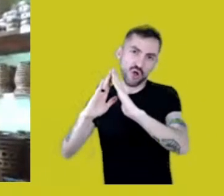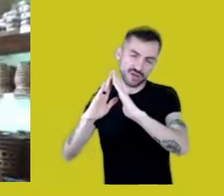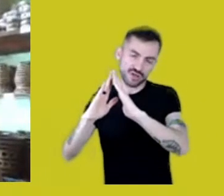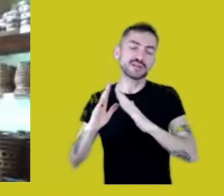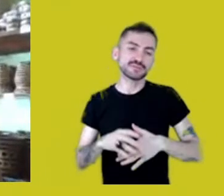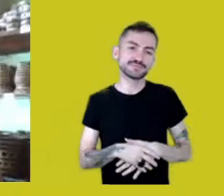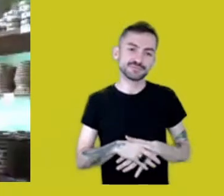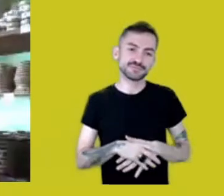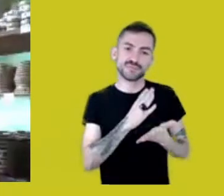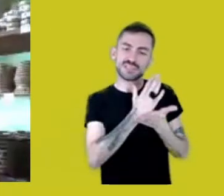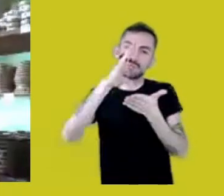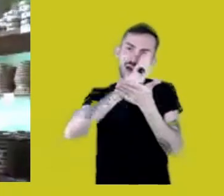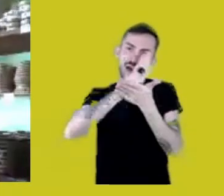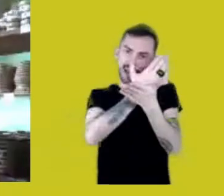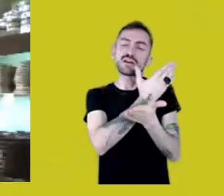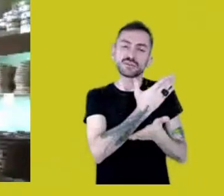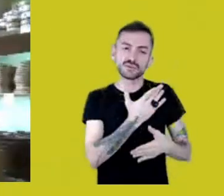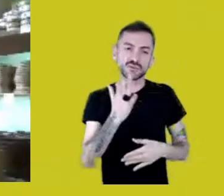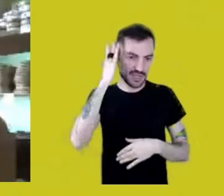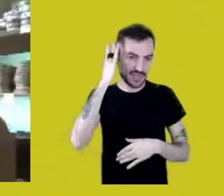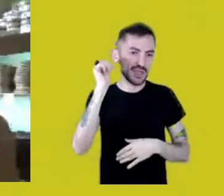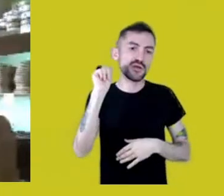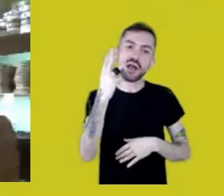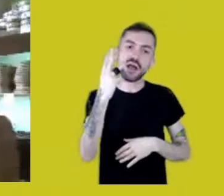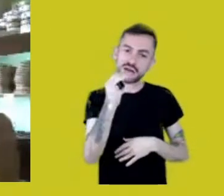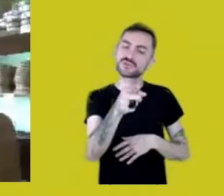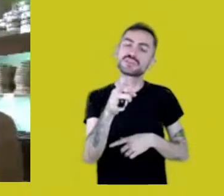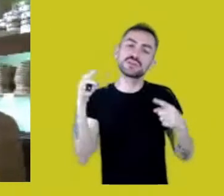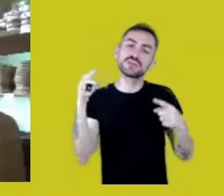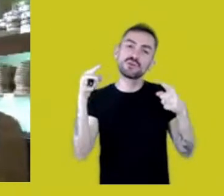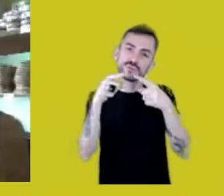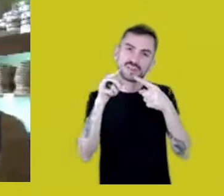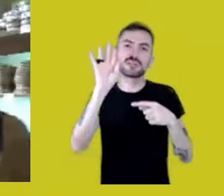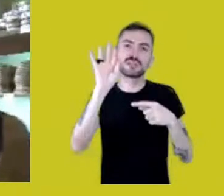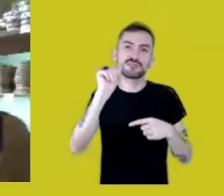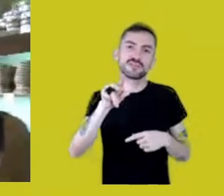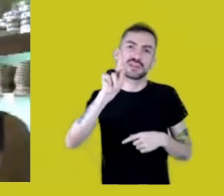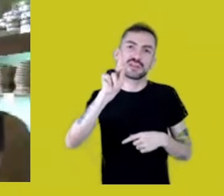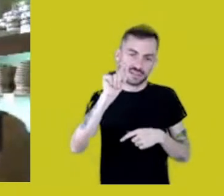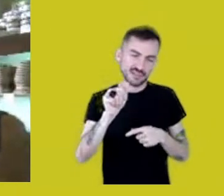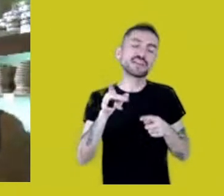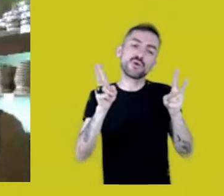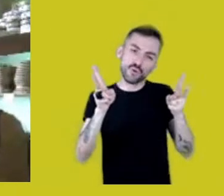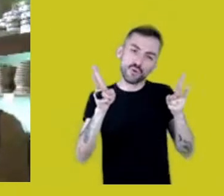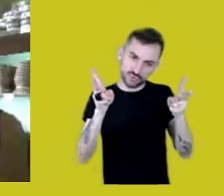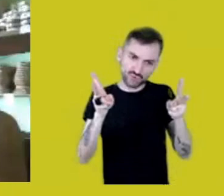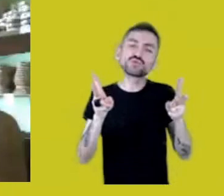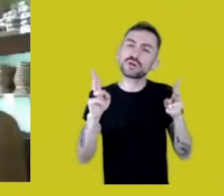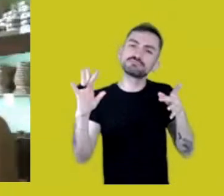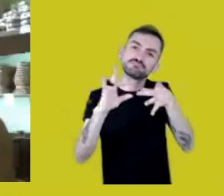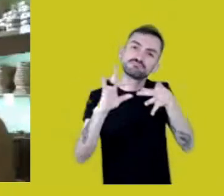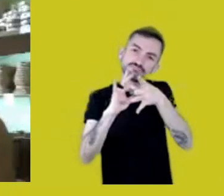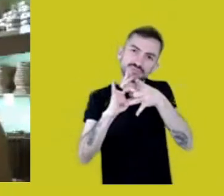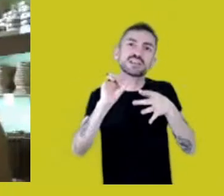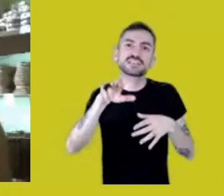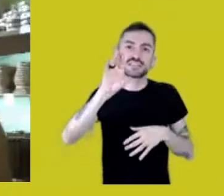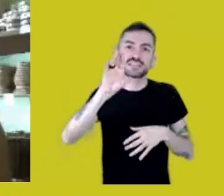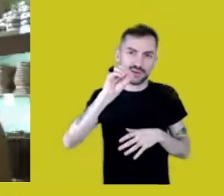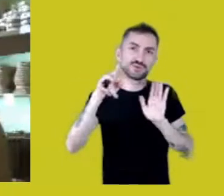Just to kick it into gear, and then Fernanda could continue with the question Sérgio highlighted.